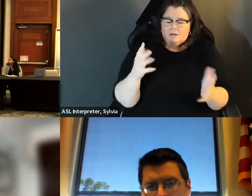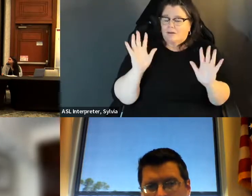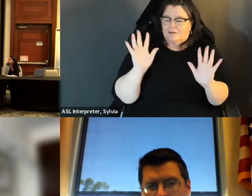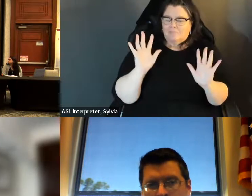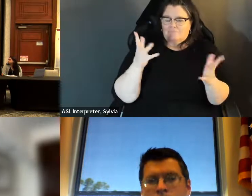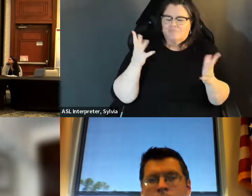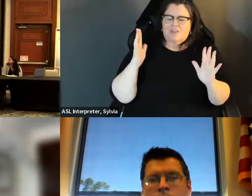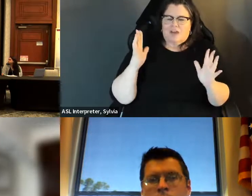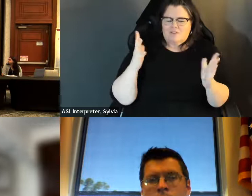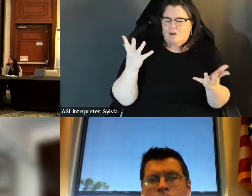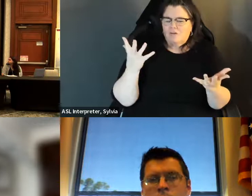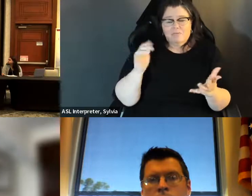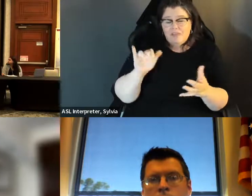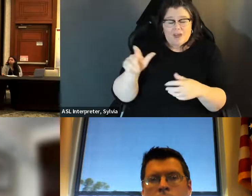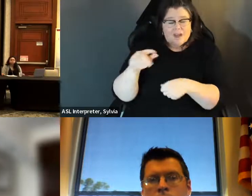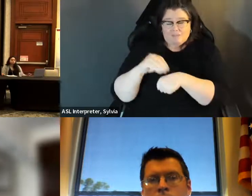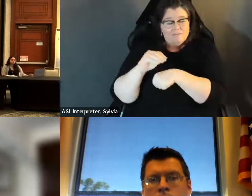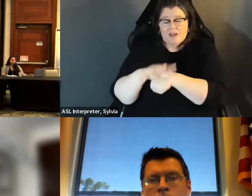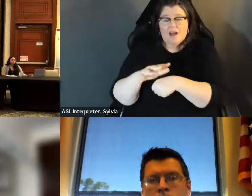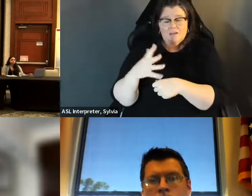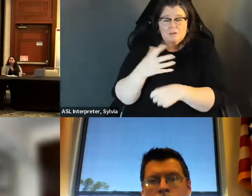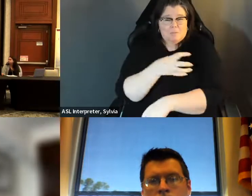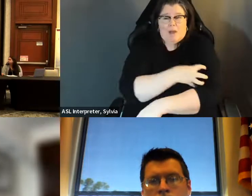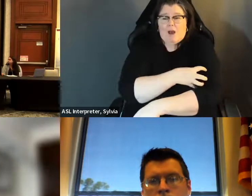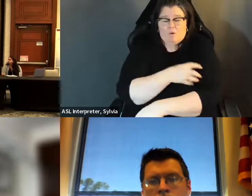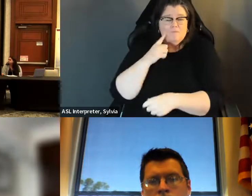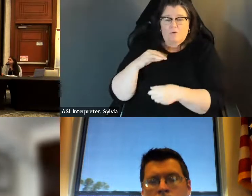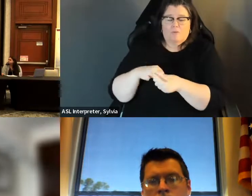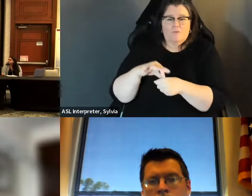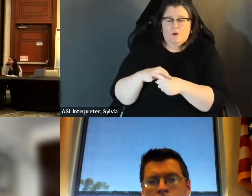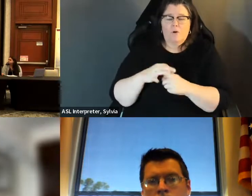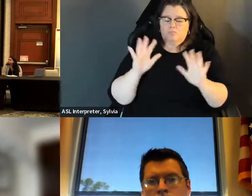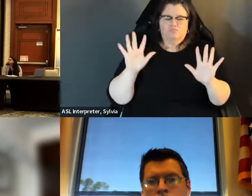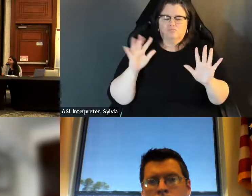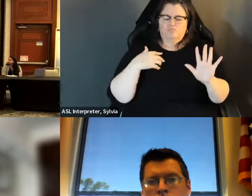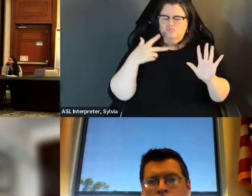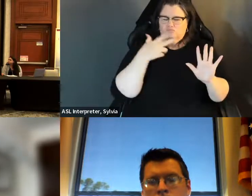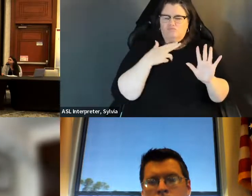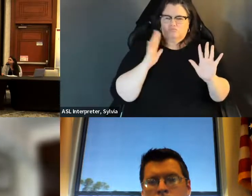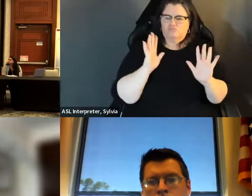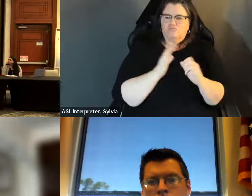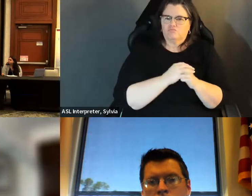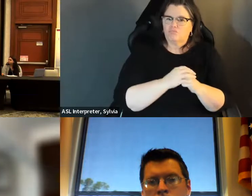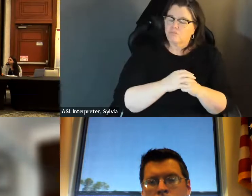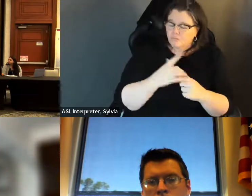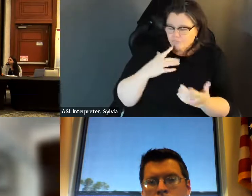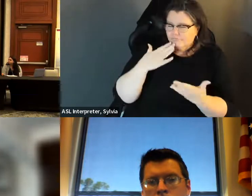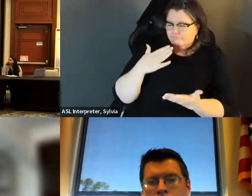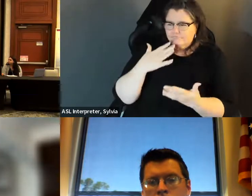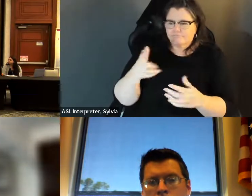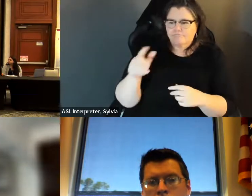And what that kind of like for Lgbtq folks with disabilities which is sometimes an often less considered insectionality, an intersection that folks consider at the ballot box. And I 'll stop there. » Maddie: Thank you so much, Nadine, for really laying the